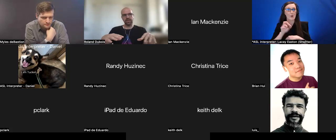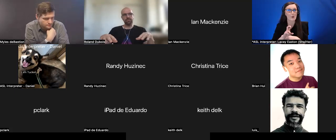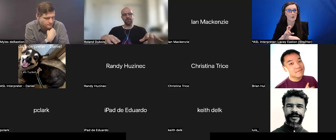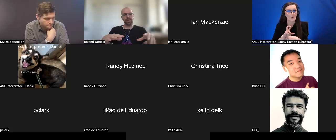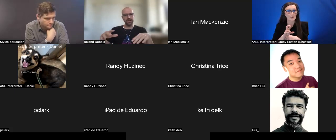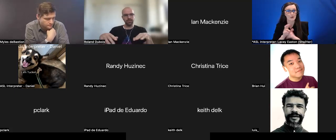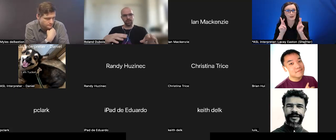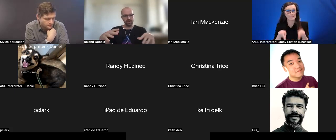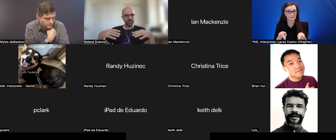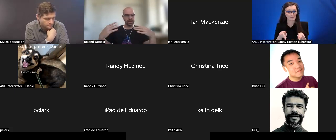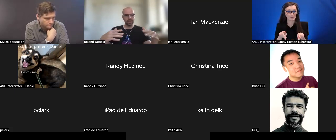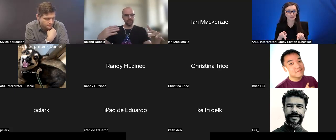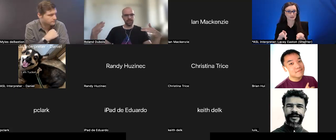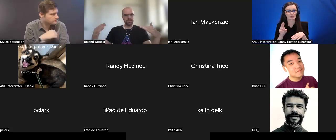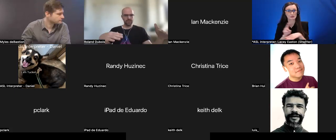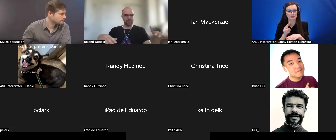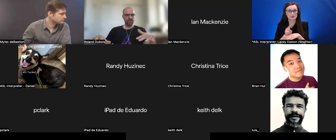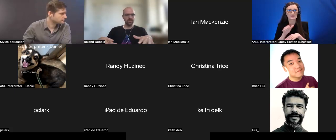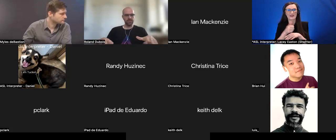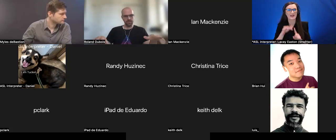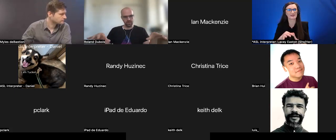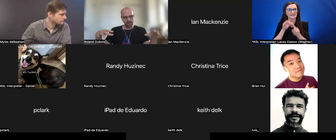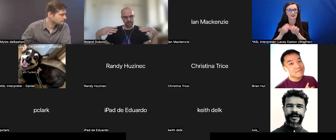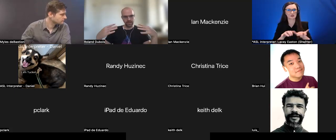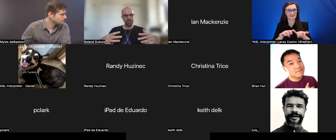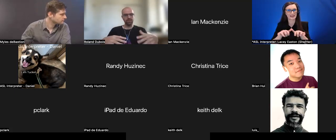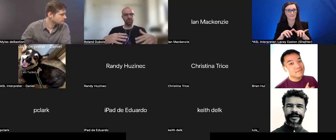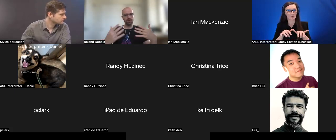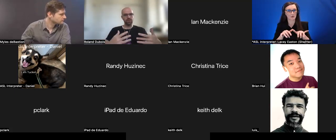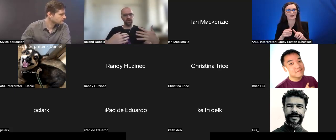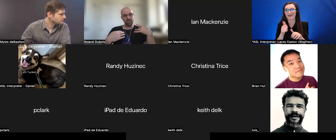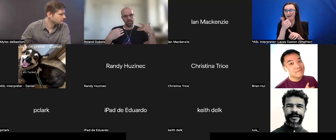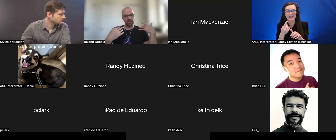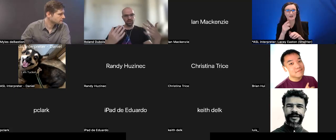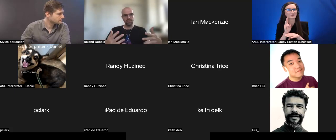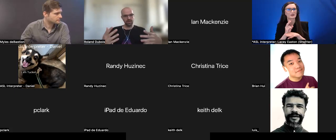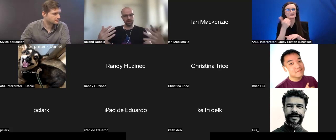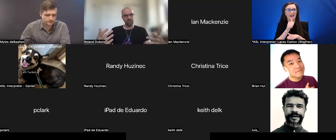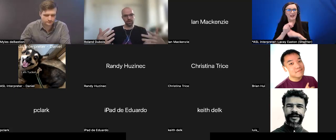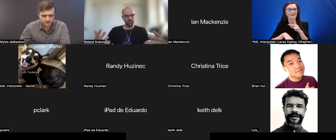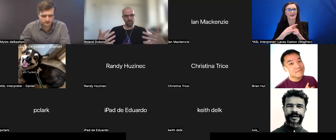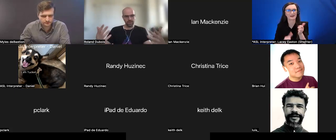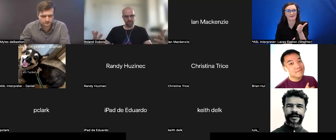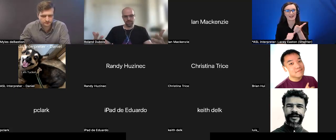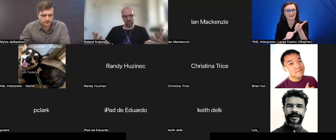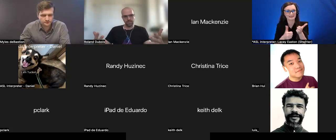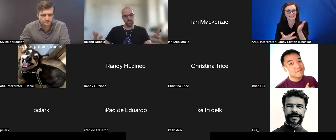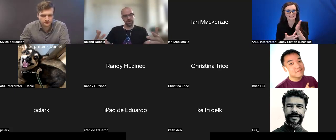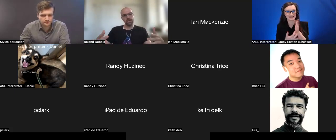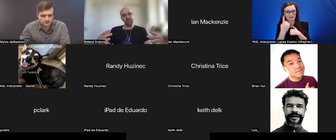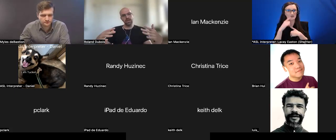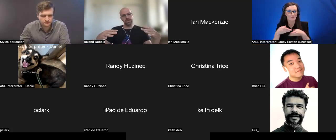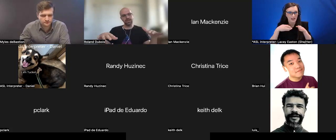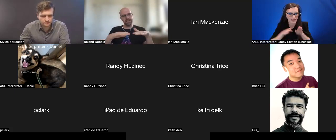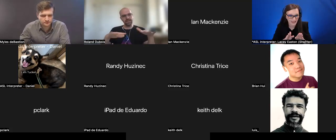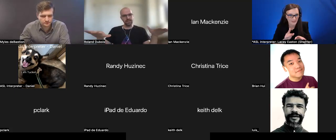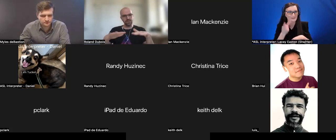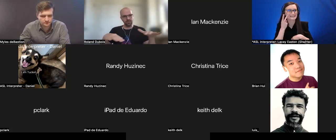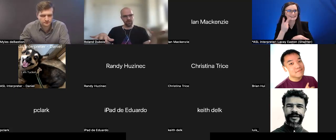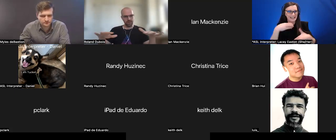a keyboard, assistive technology to help them on the computer. That is a unifier.